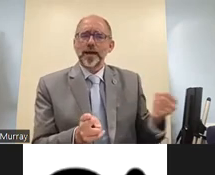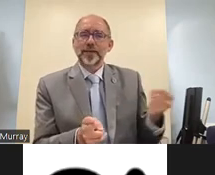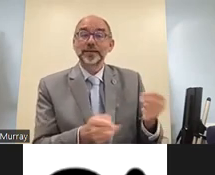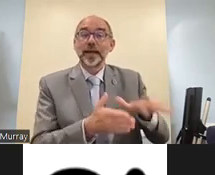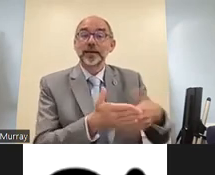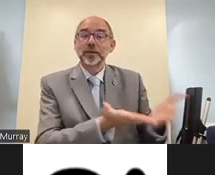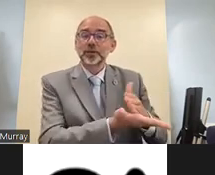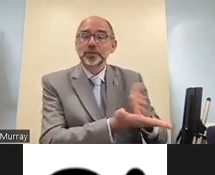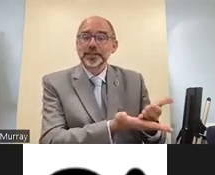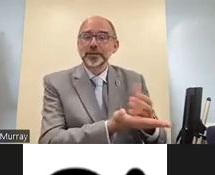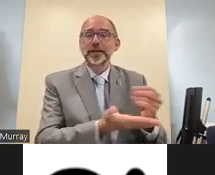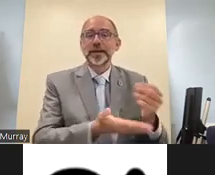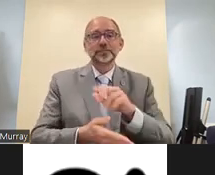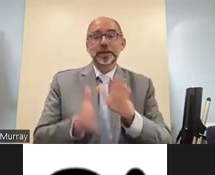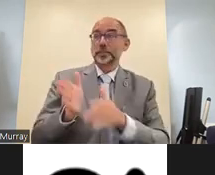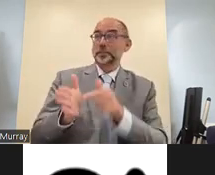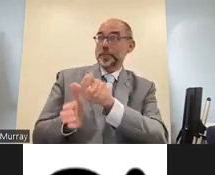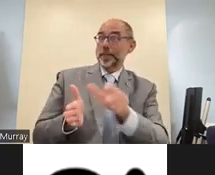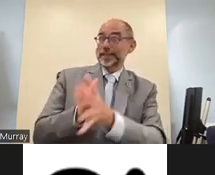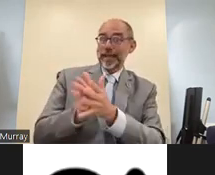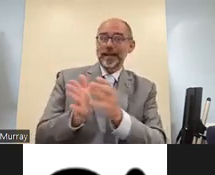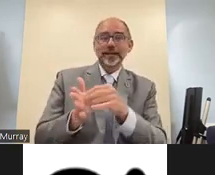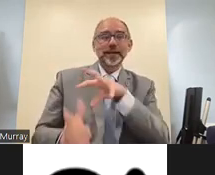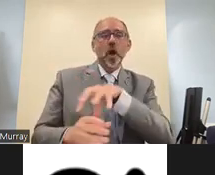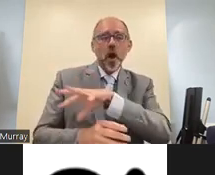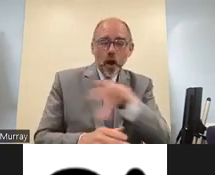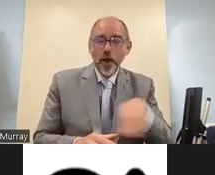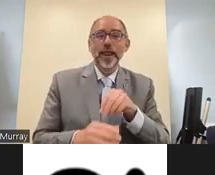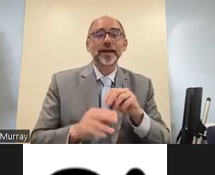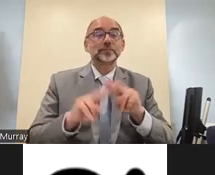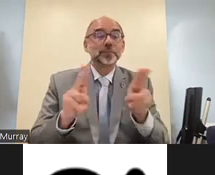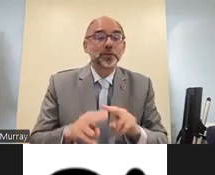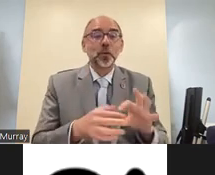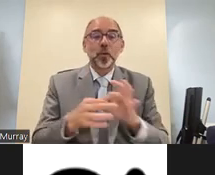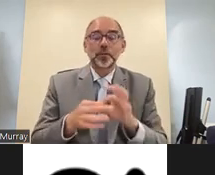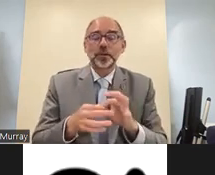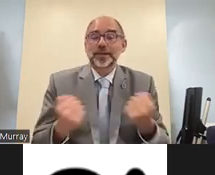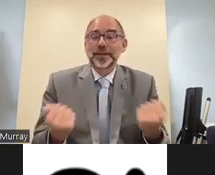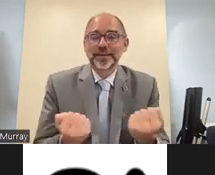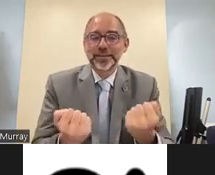sign language is prioritized and that people use sign language in public interpreting services are